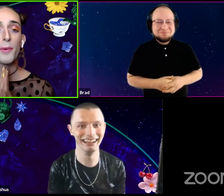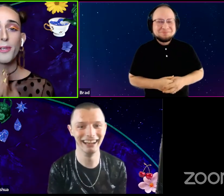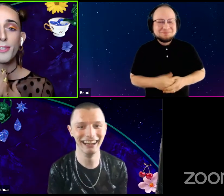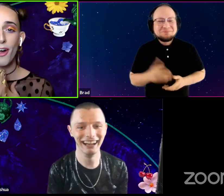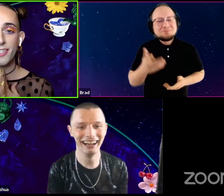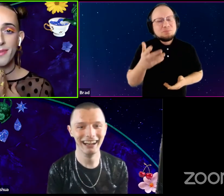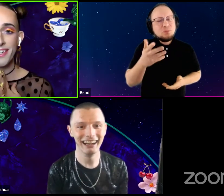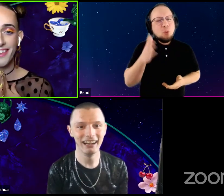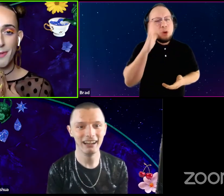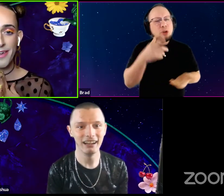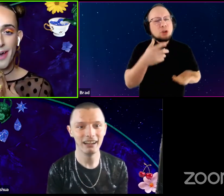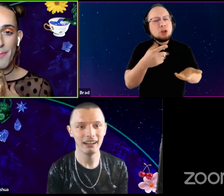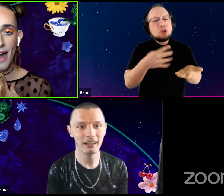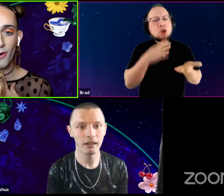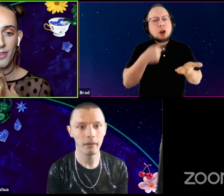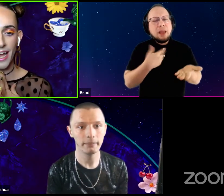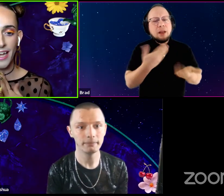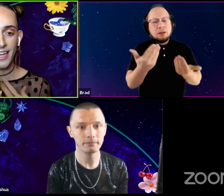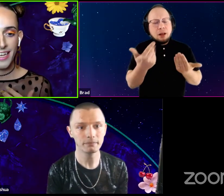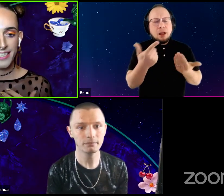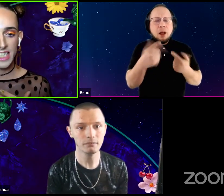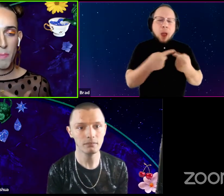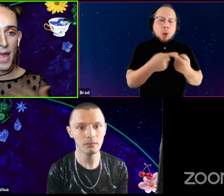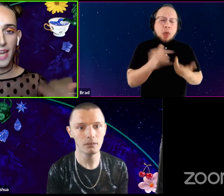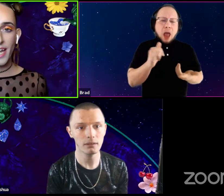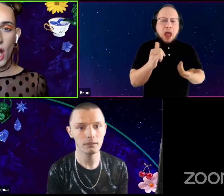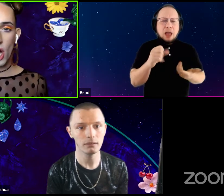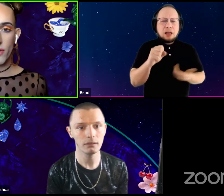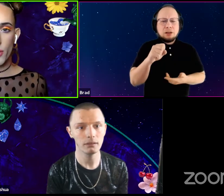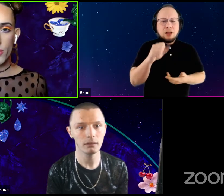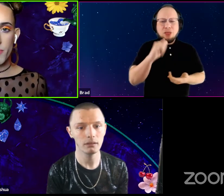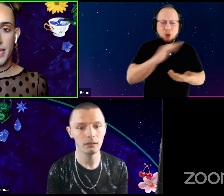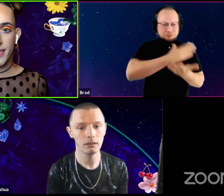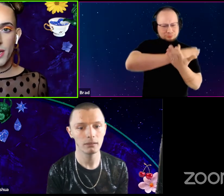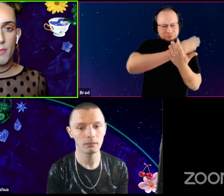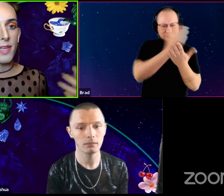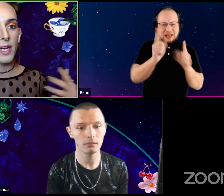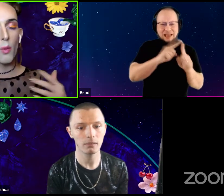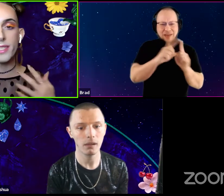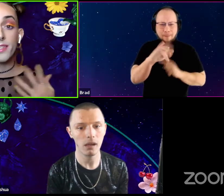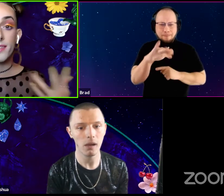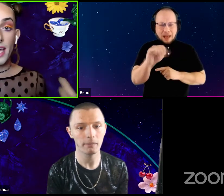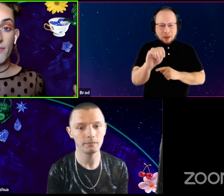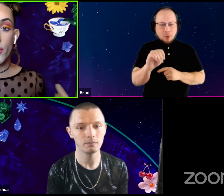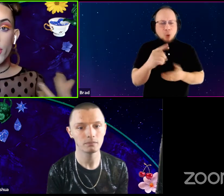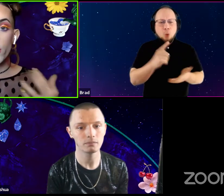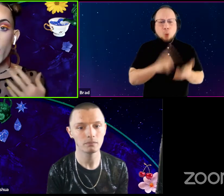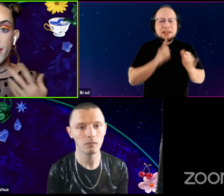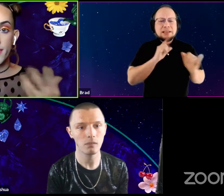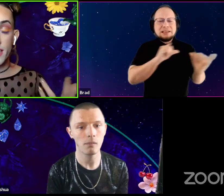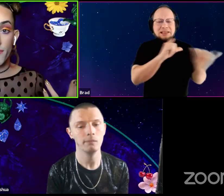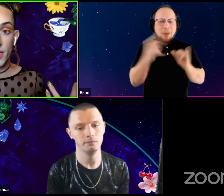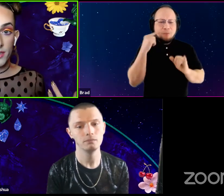Will you talk to me a little bit about like, spanning all of those mediums? Like what's the same for you? What's different.